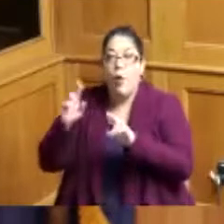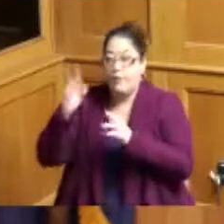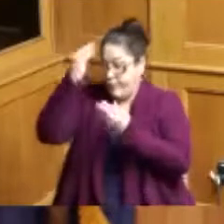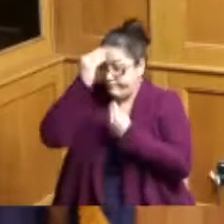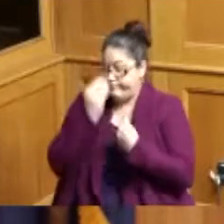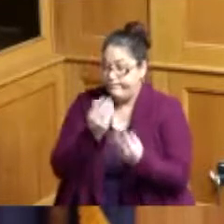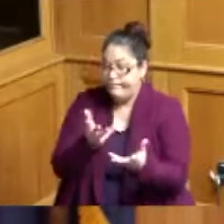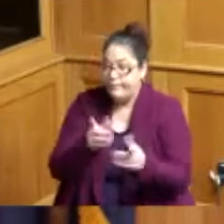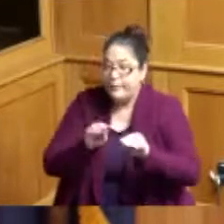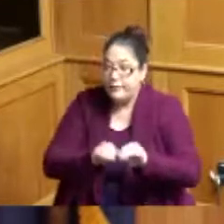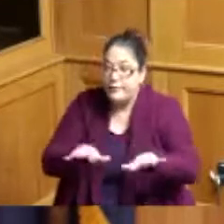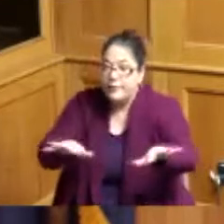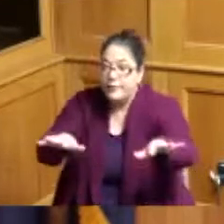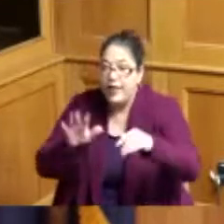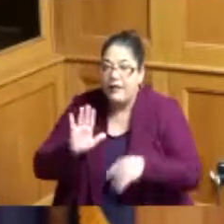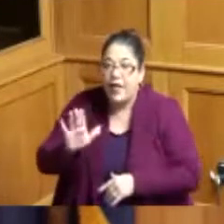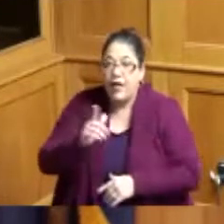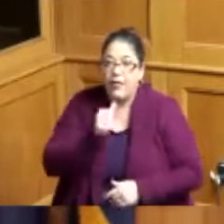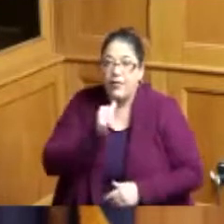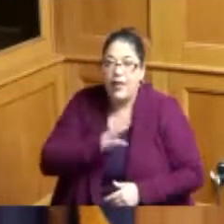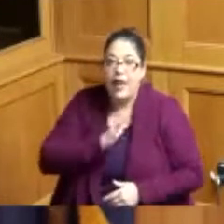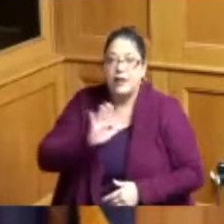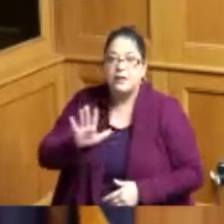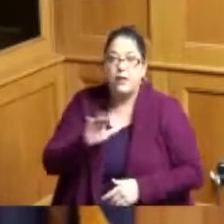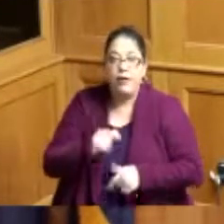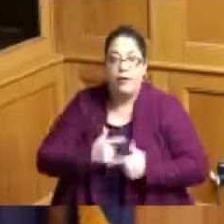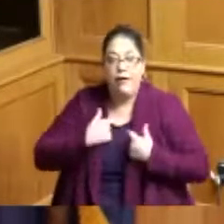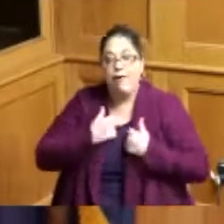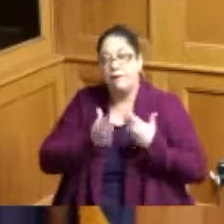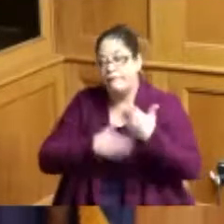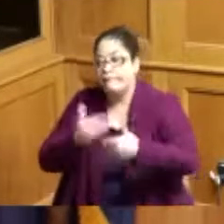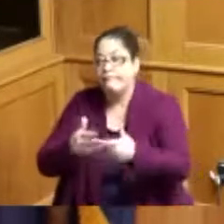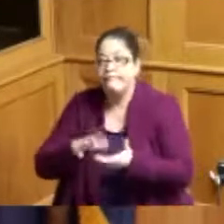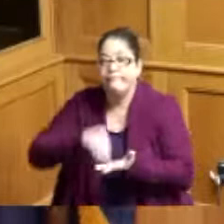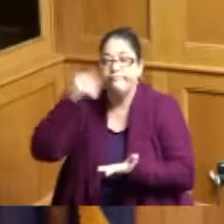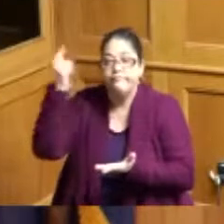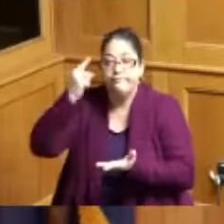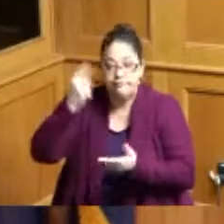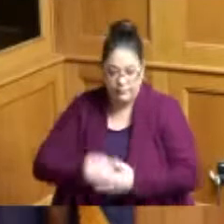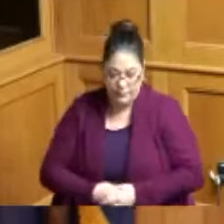help these young ladies in their lives as they move forward I want to also say that